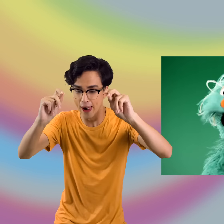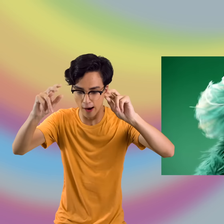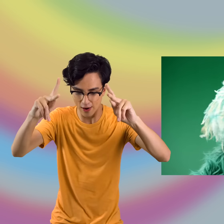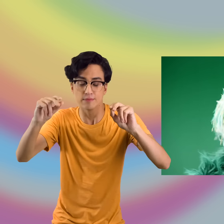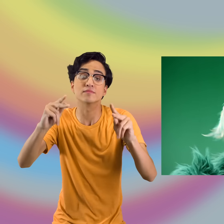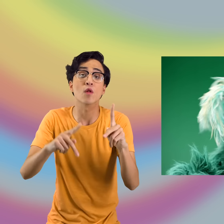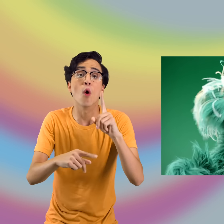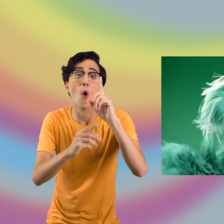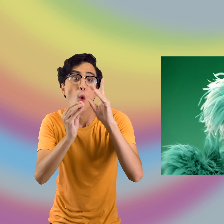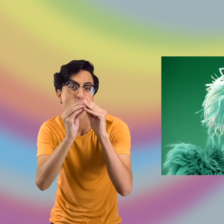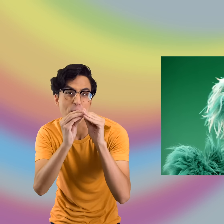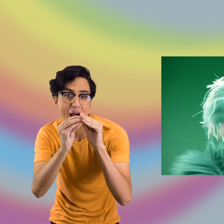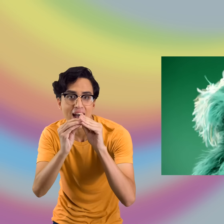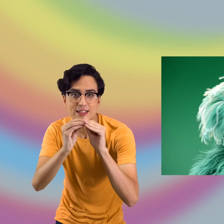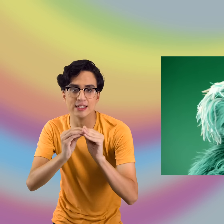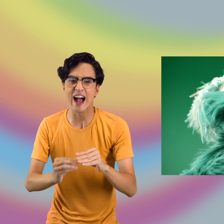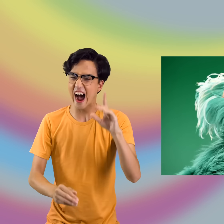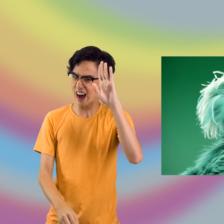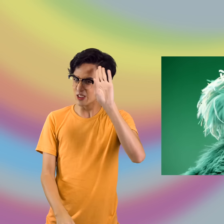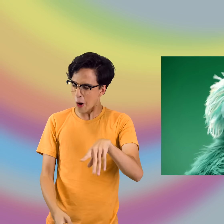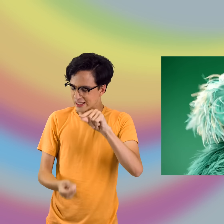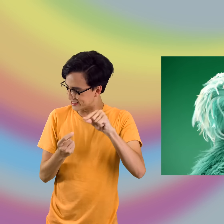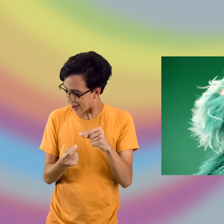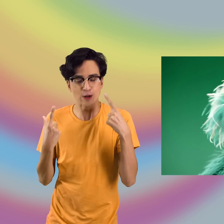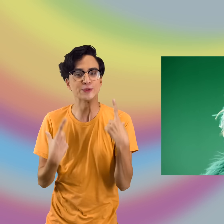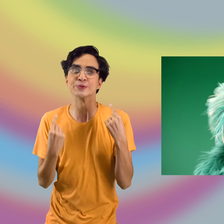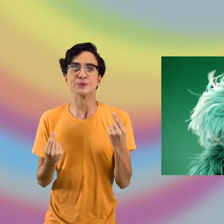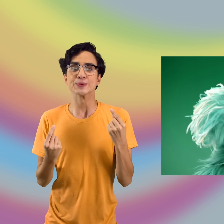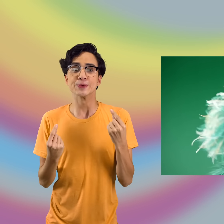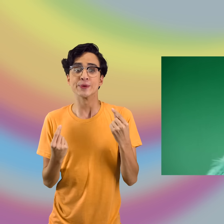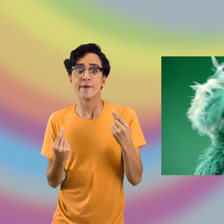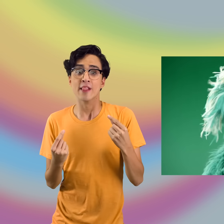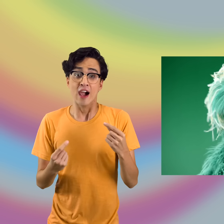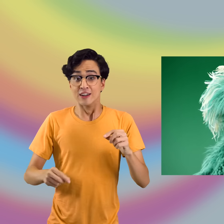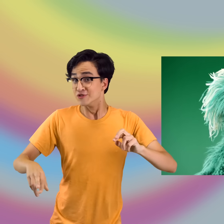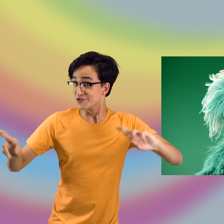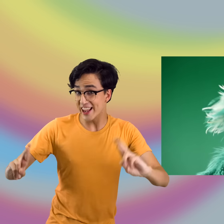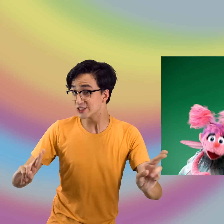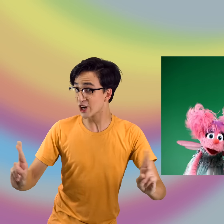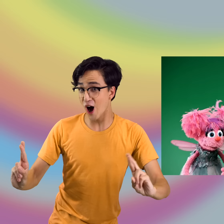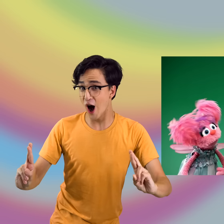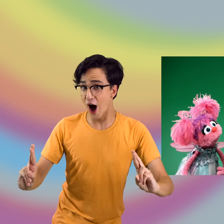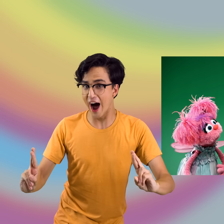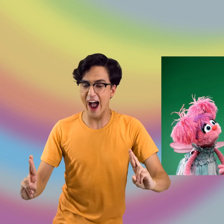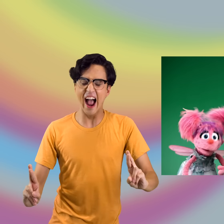Okay, okay. Uno mas. I know exactly what we should do! Listos! Chord change!